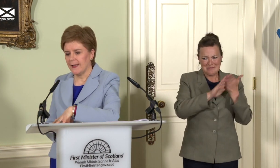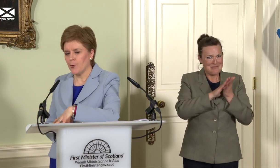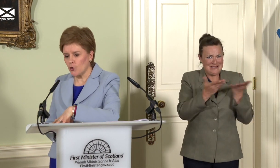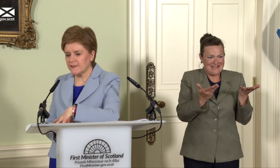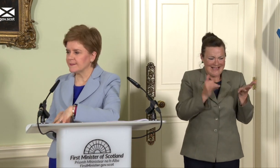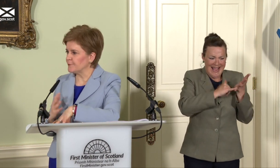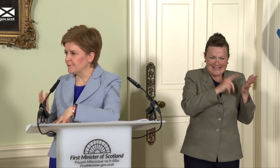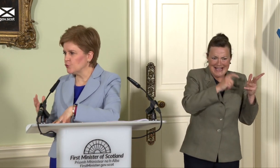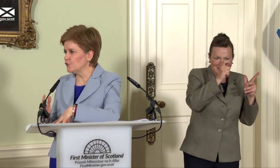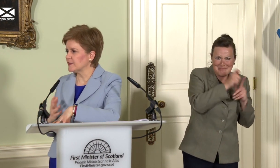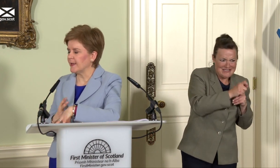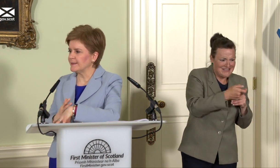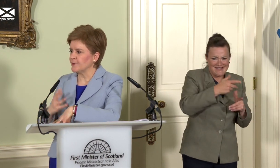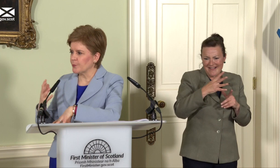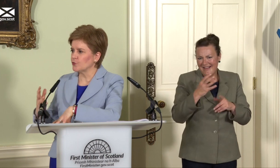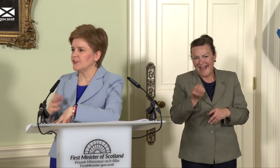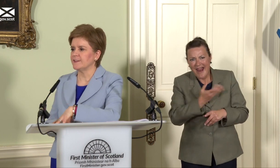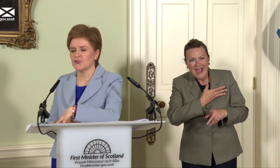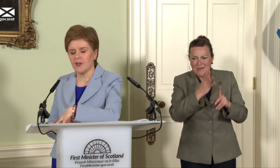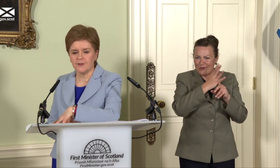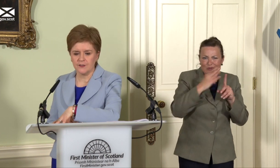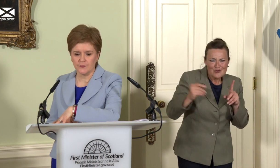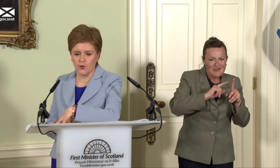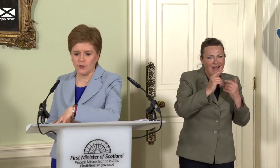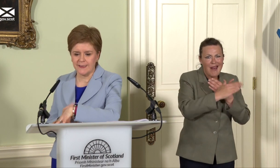policies, different views, different approaches to the governance of Scotland